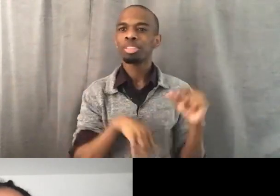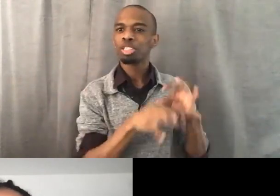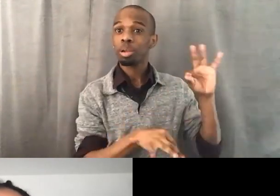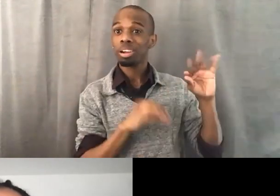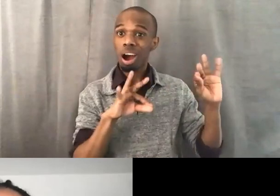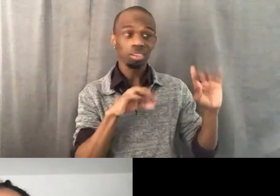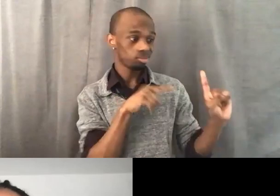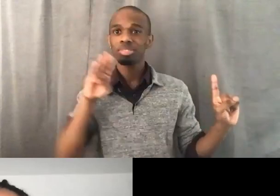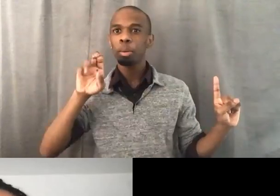Yes, yes.